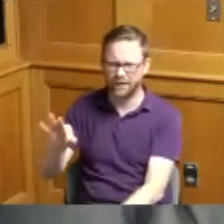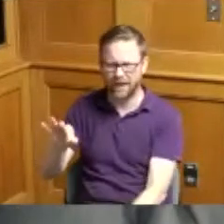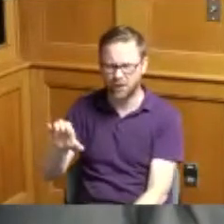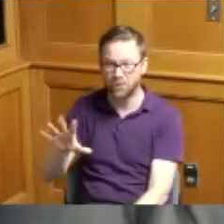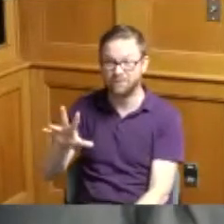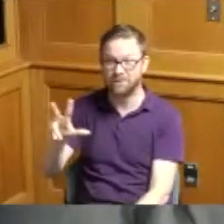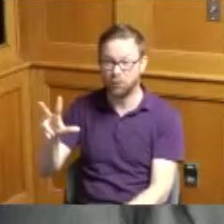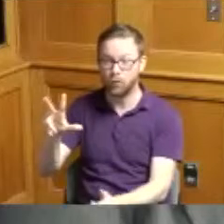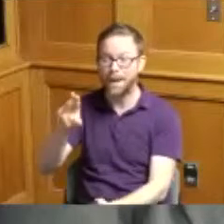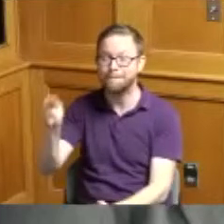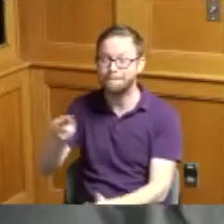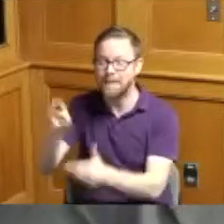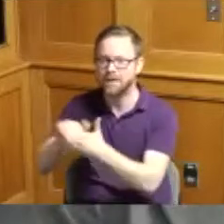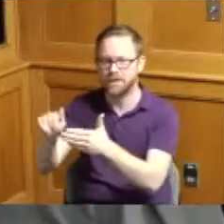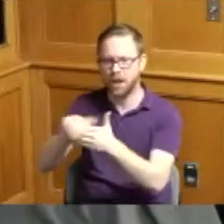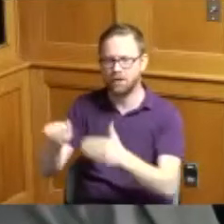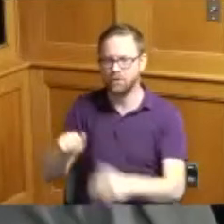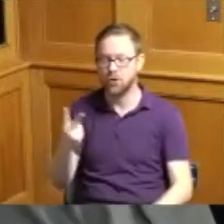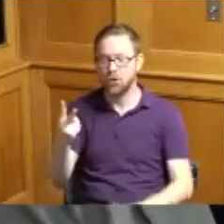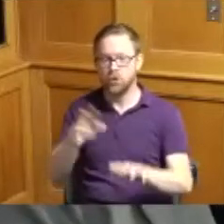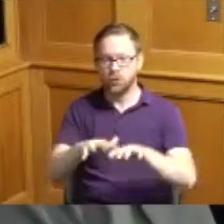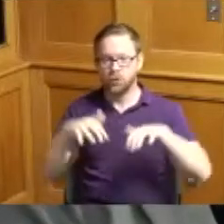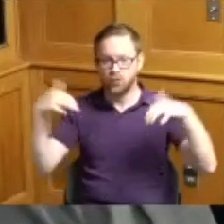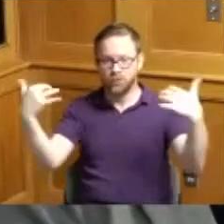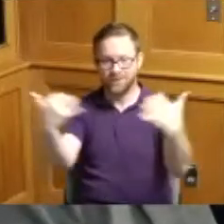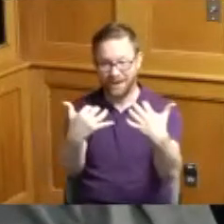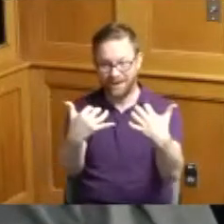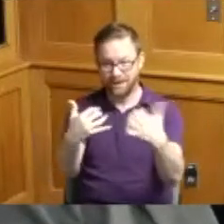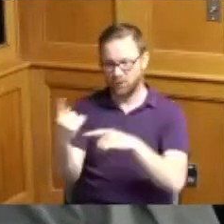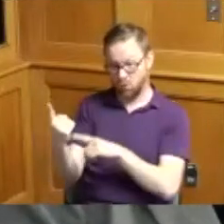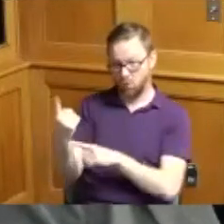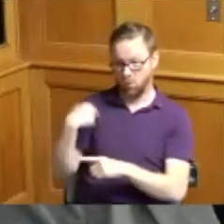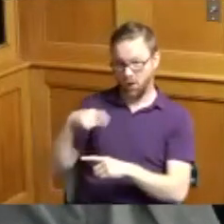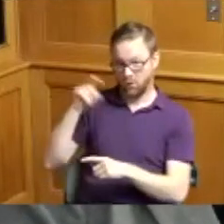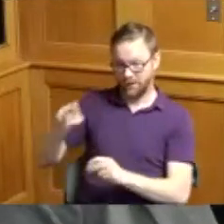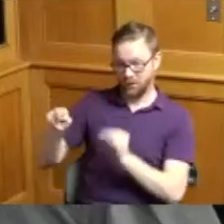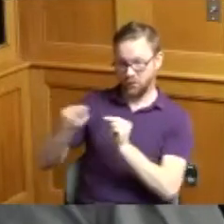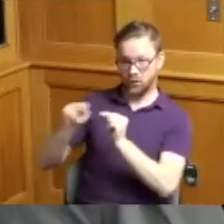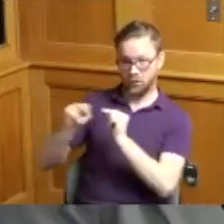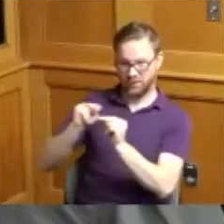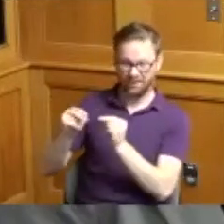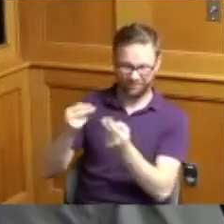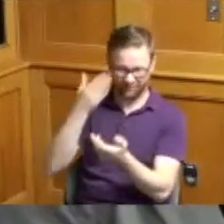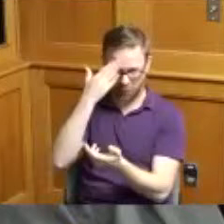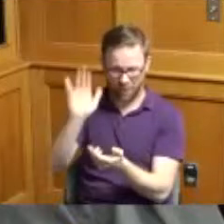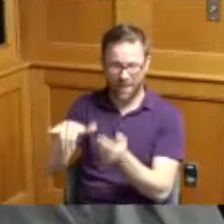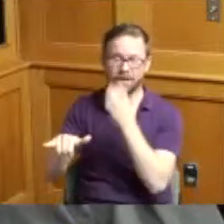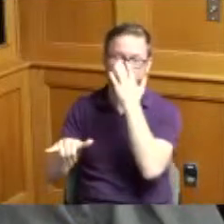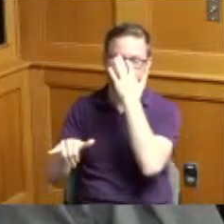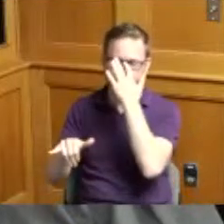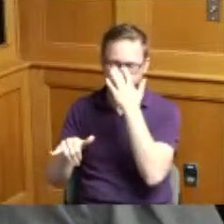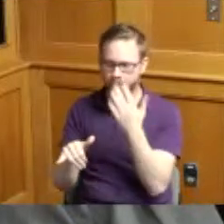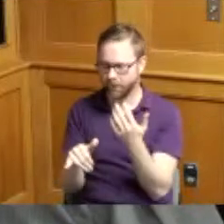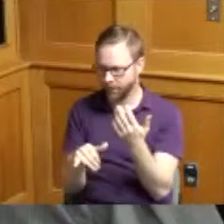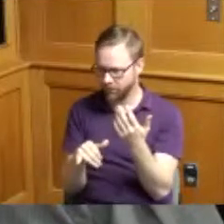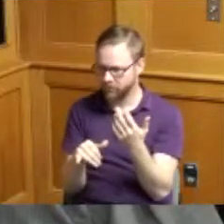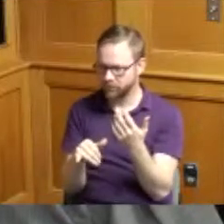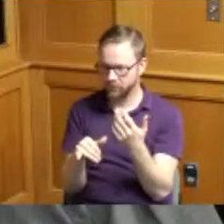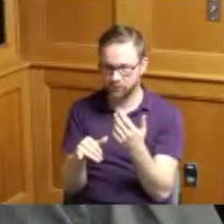we have two stadiums and one that we've got to negotiate and you know we've got a stadium on